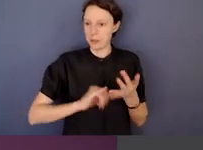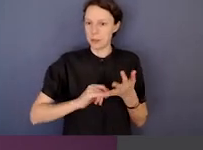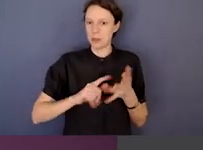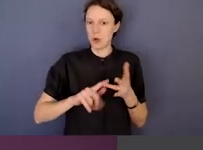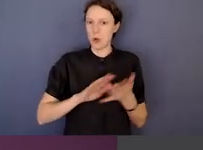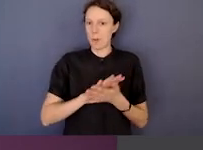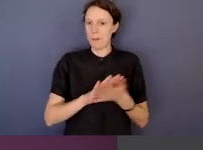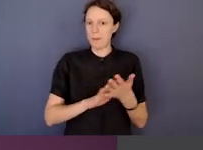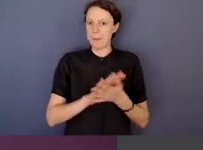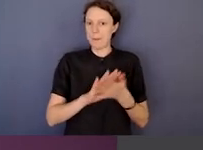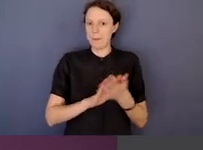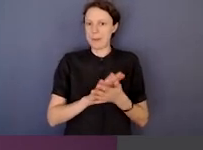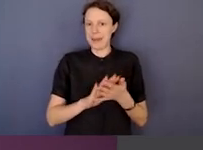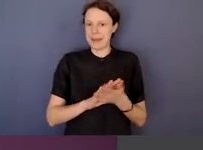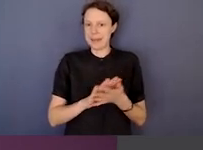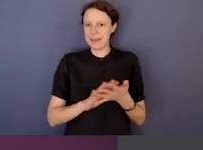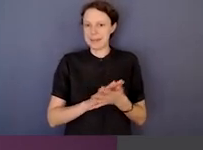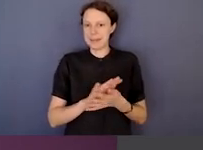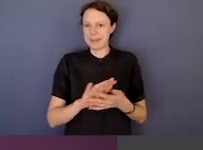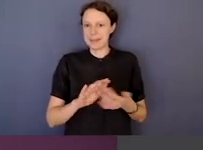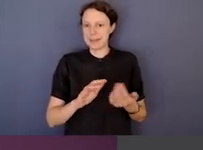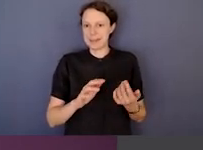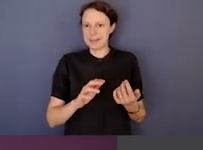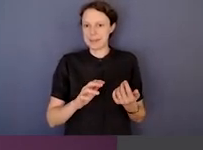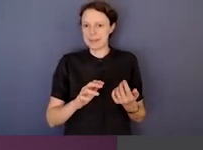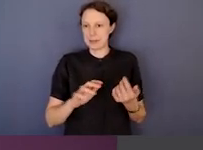so inevitably your work doesn't get through to every...